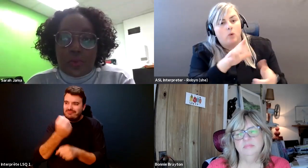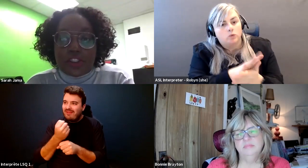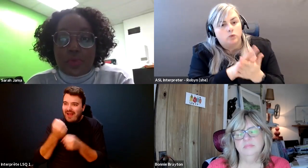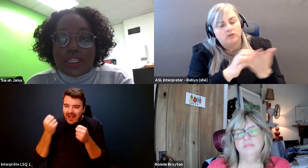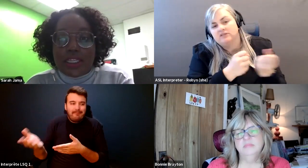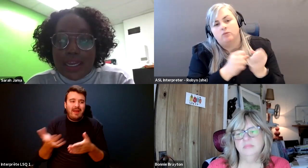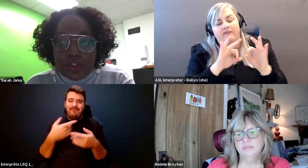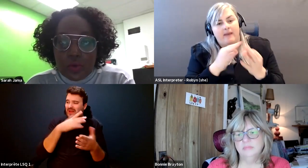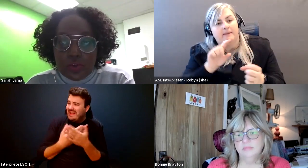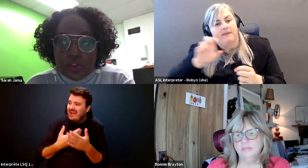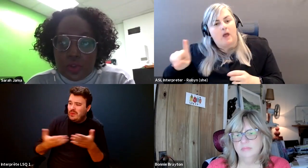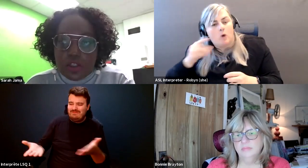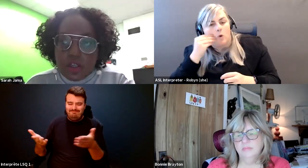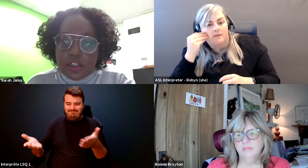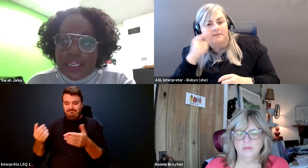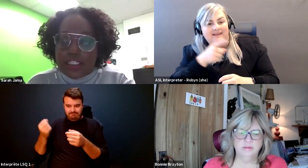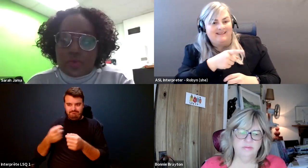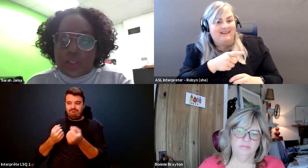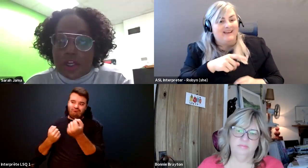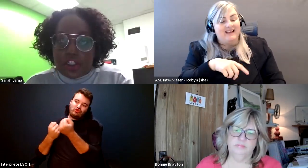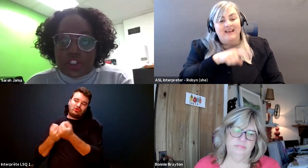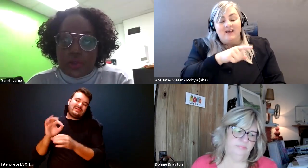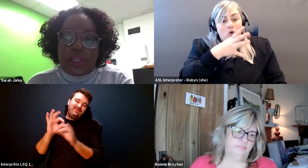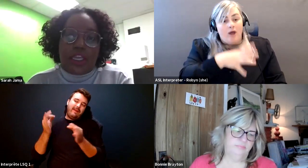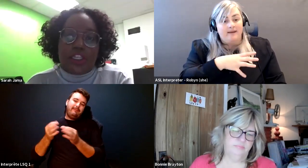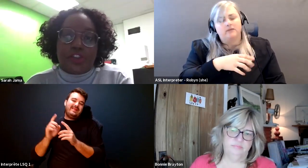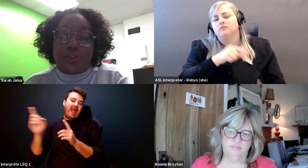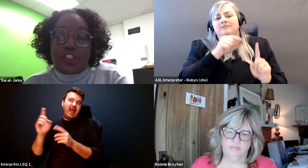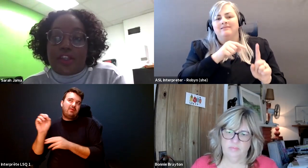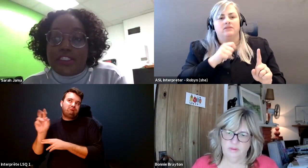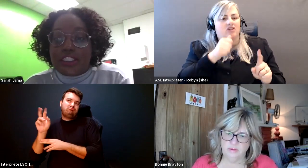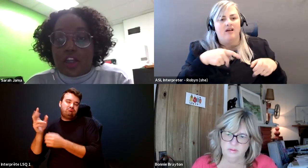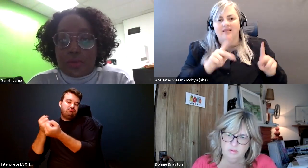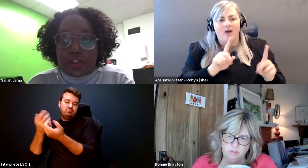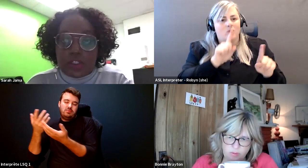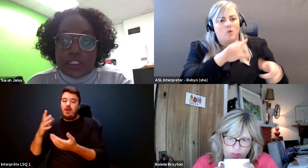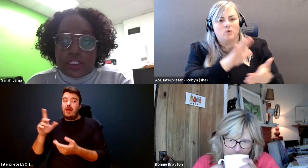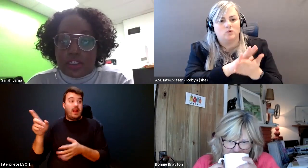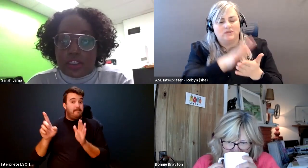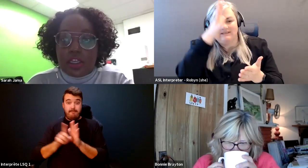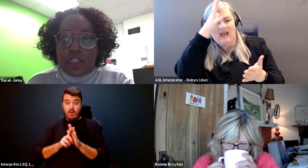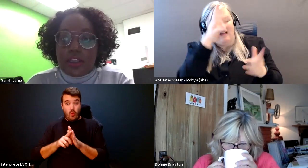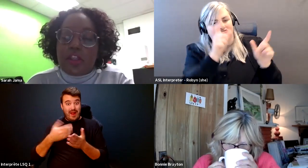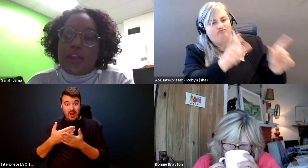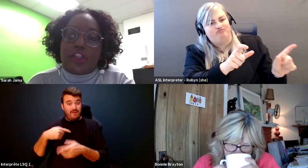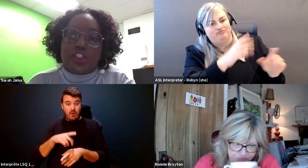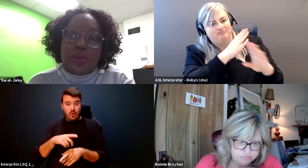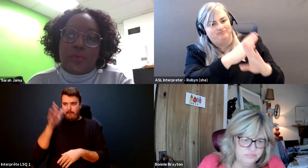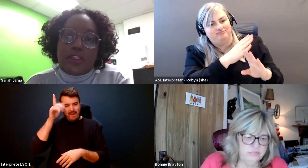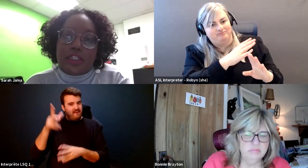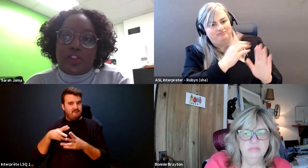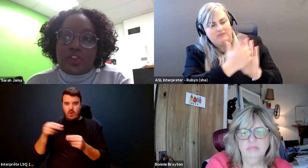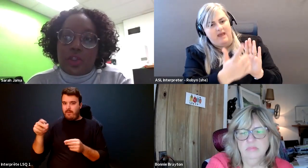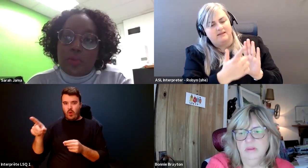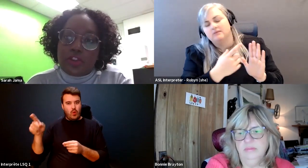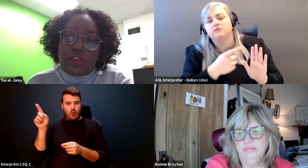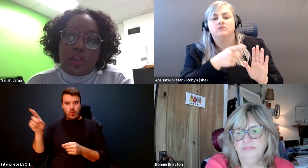Sarah Jama: She wasn't really allowed to go to school her dad didn't really want her to and so she saw this as an opportunity to live the life that she always wanted so she looked.